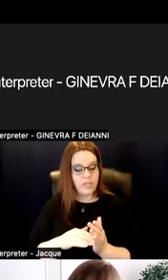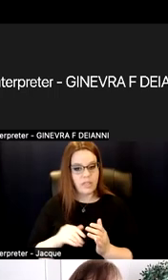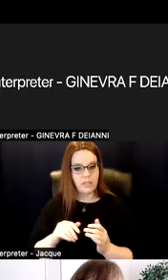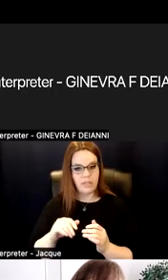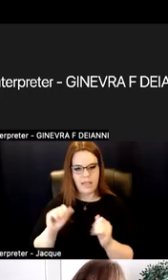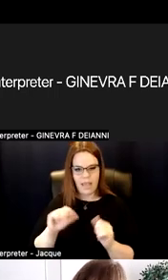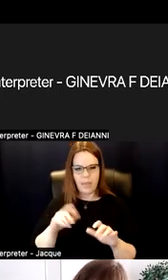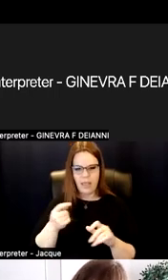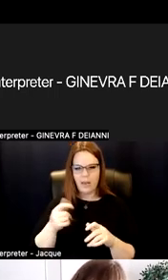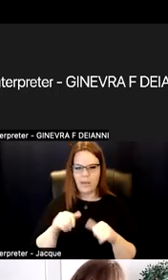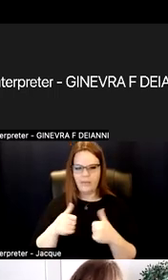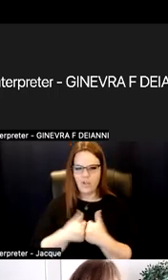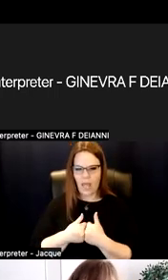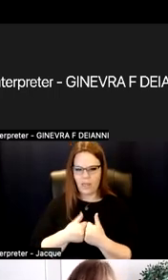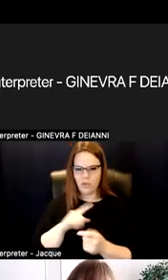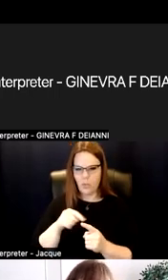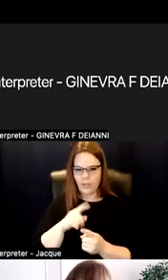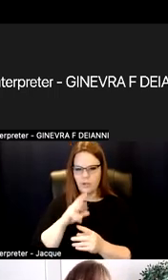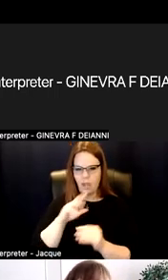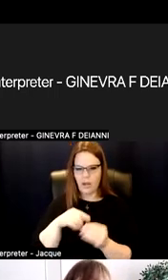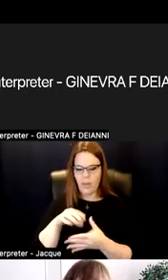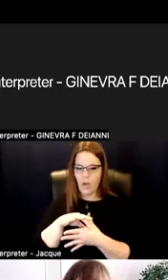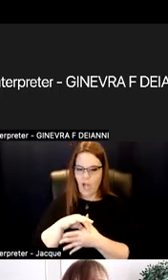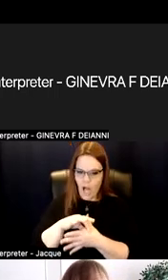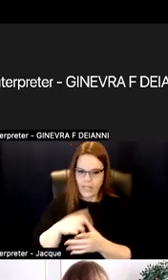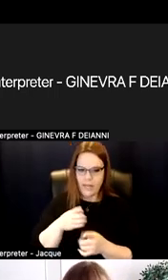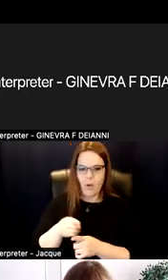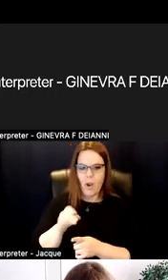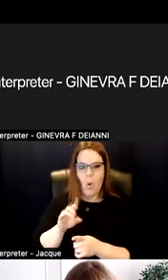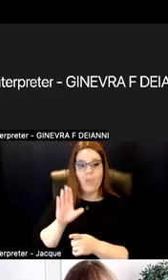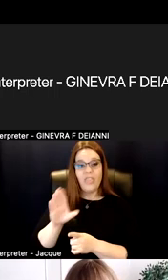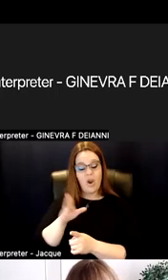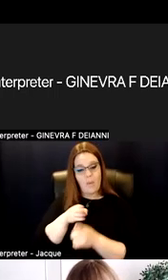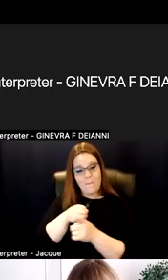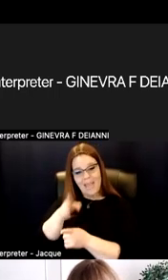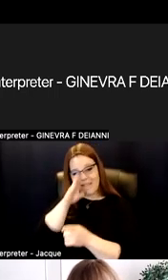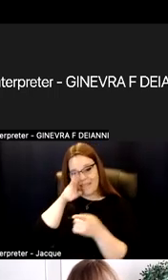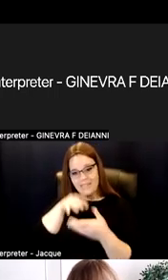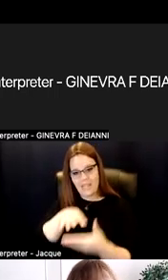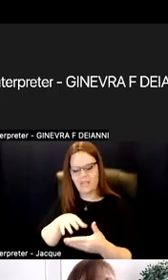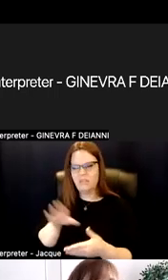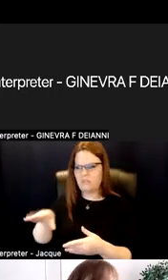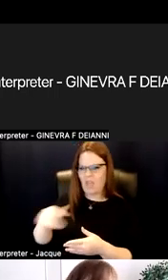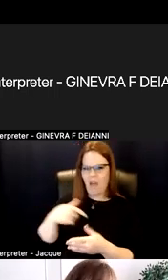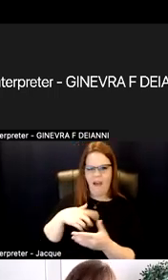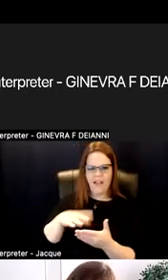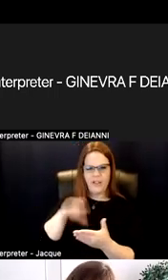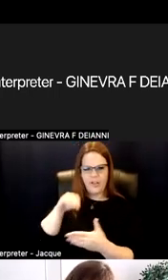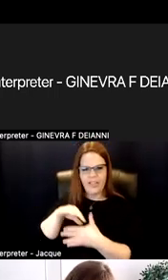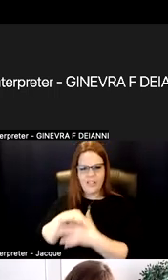or even to their discipline. When they think about this is how I learned this content, so this is the best way to learn.